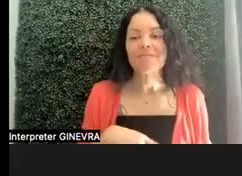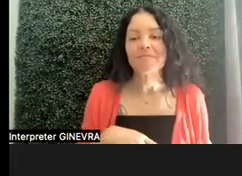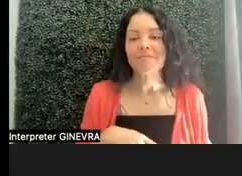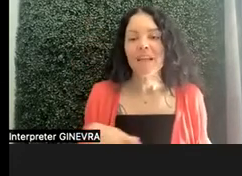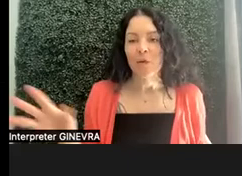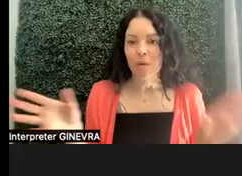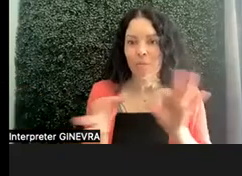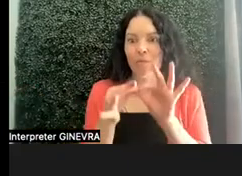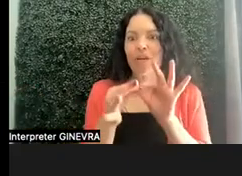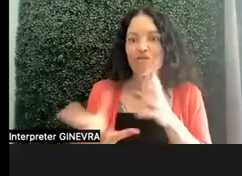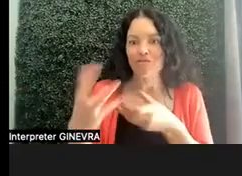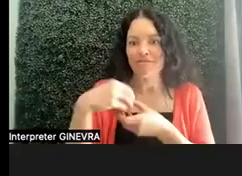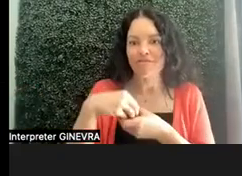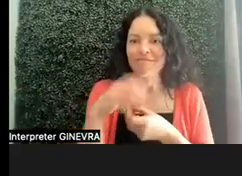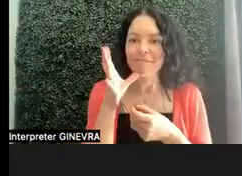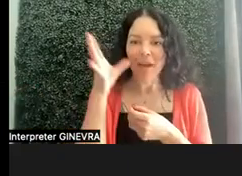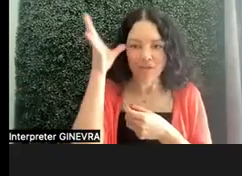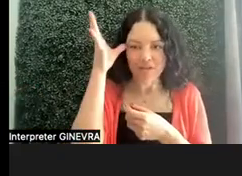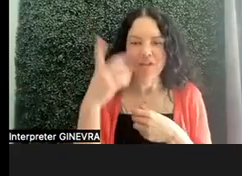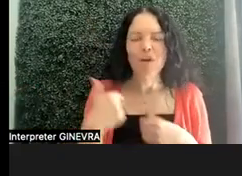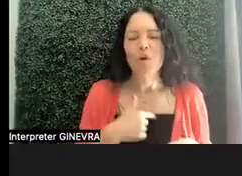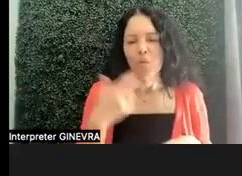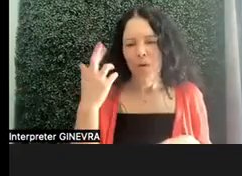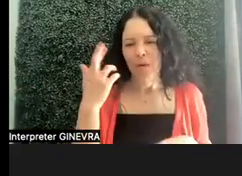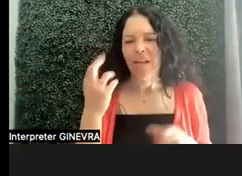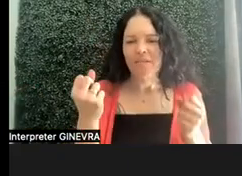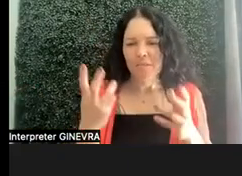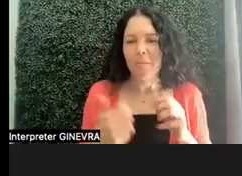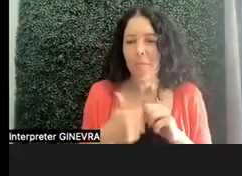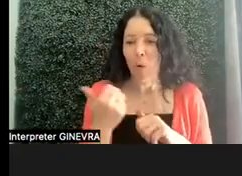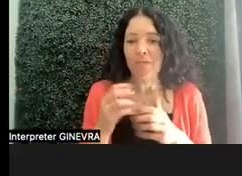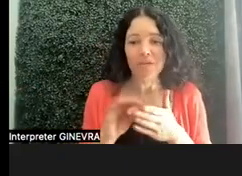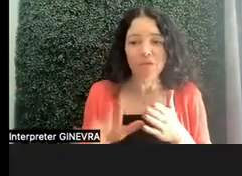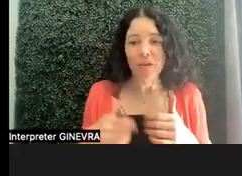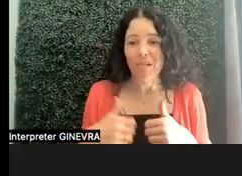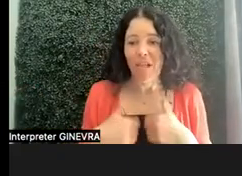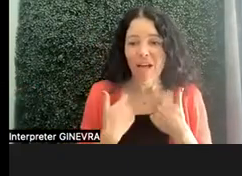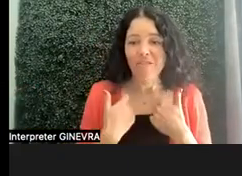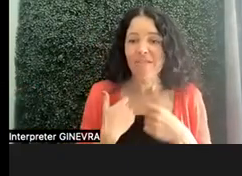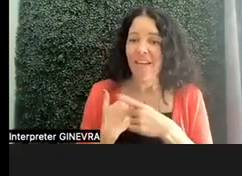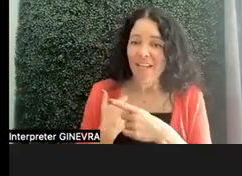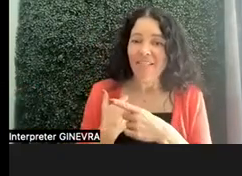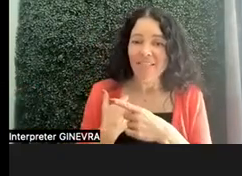We realize that for much of many of these students' lives, they've been the people leading the IEP meeting or a 504